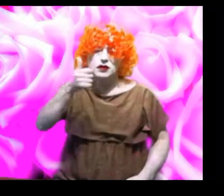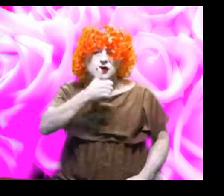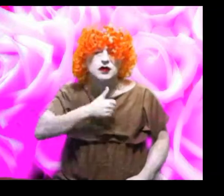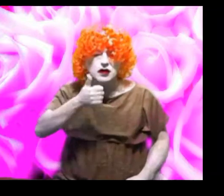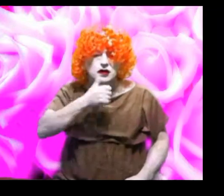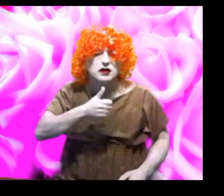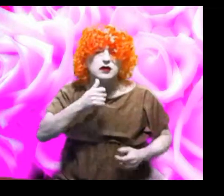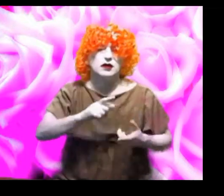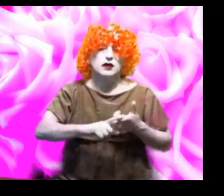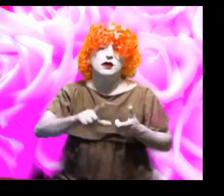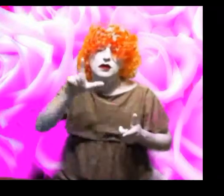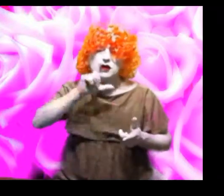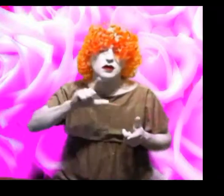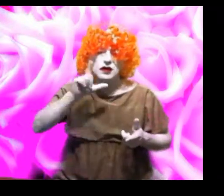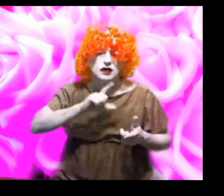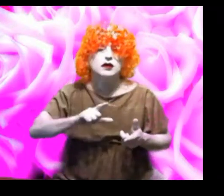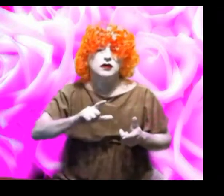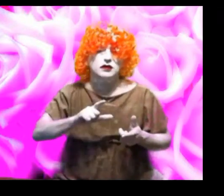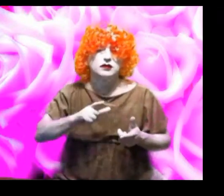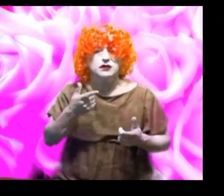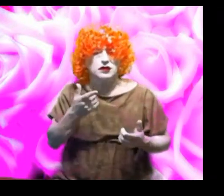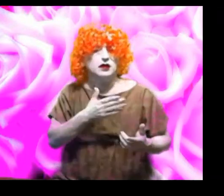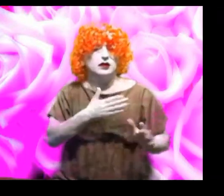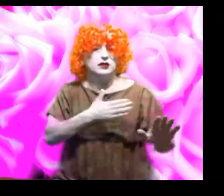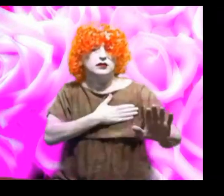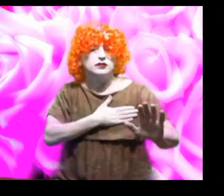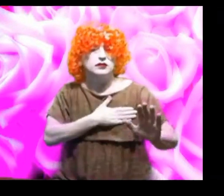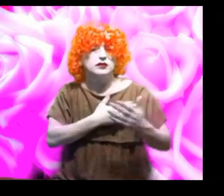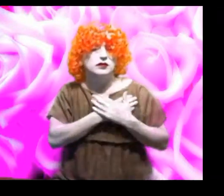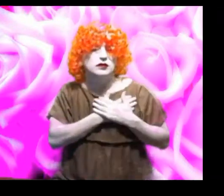You will get the magic love lollipops and ice cream too, when you meet your true love